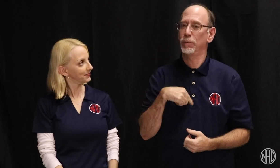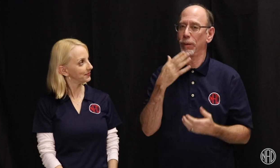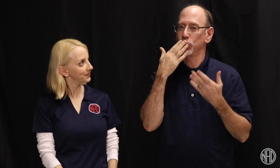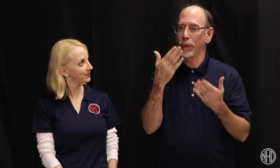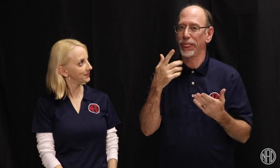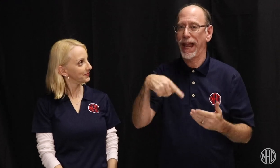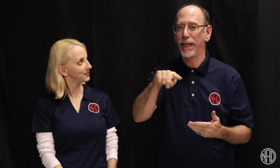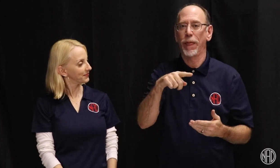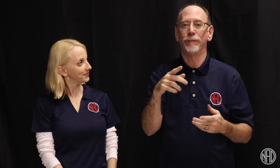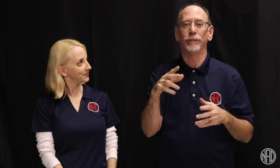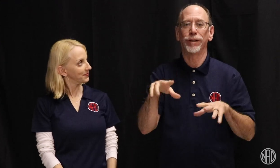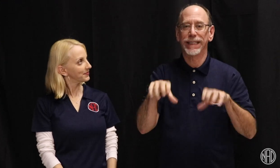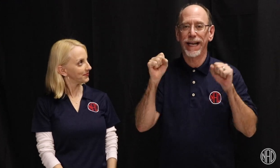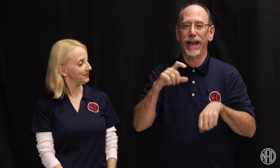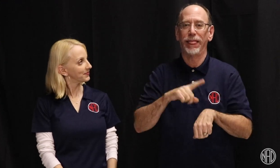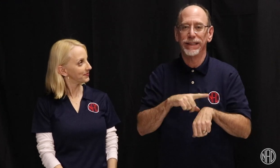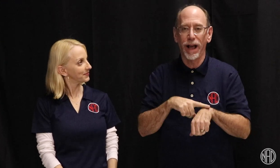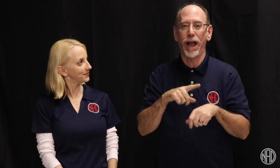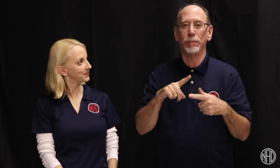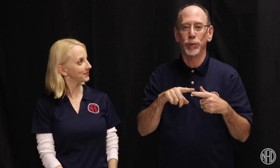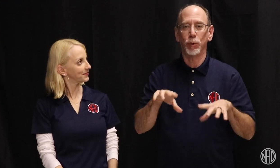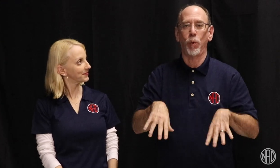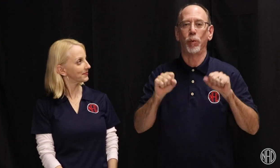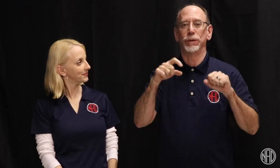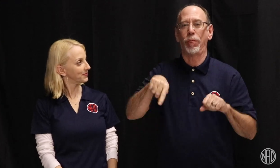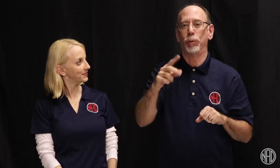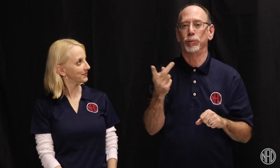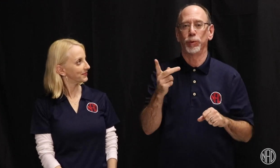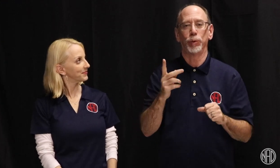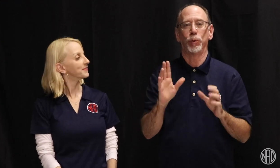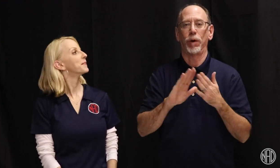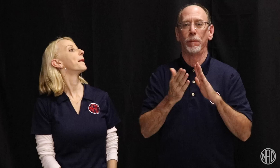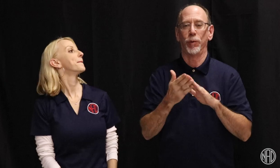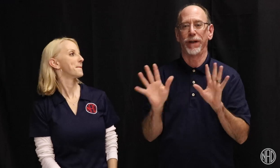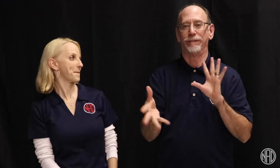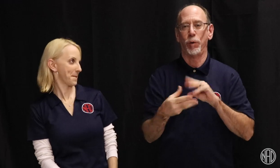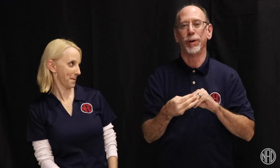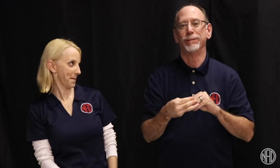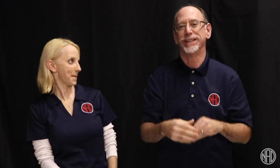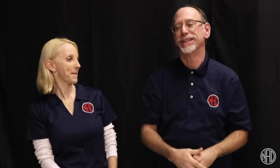We want to thank them for taking the time to host these two community forums.